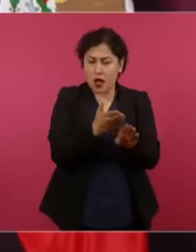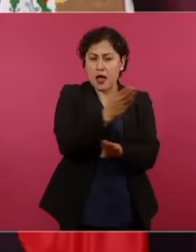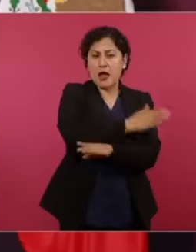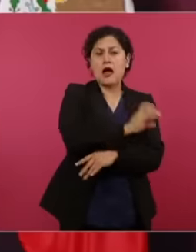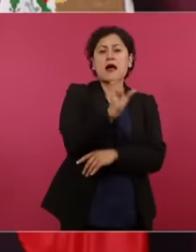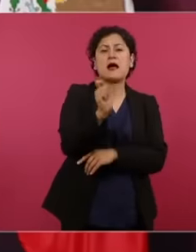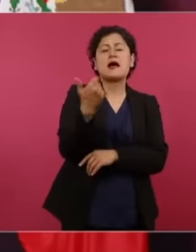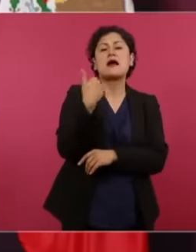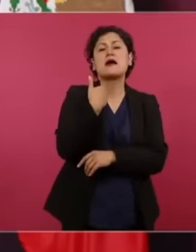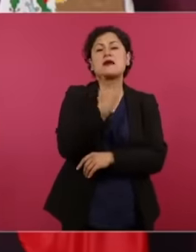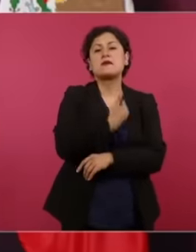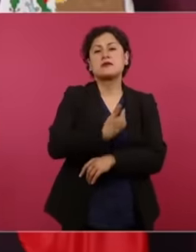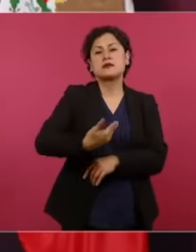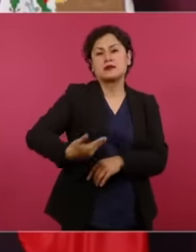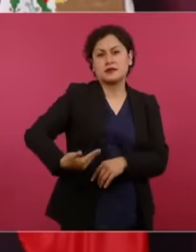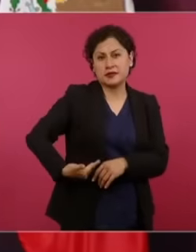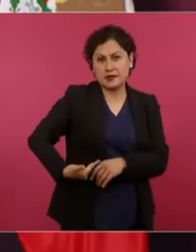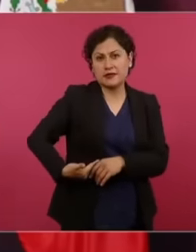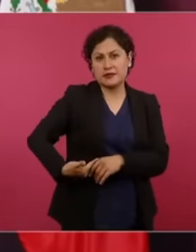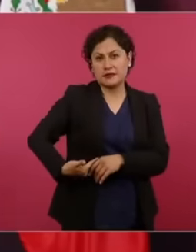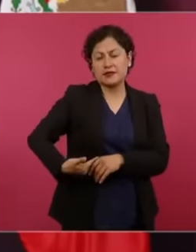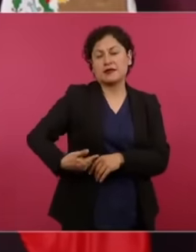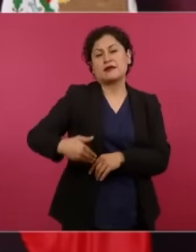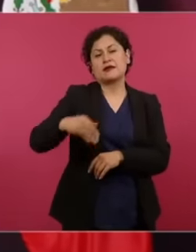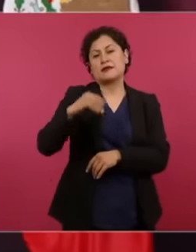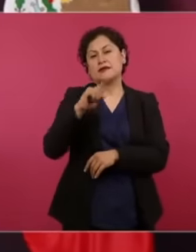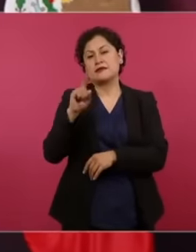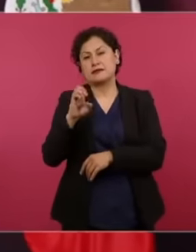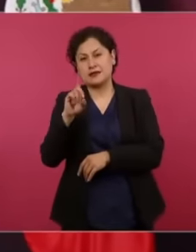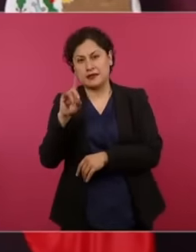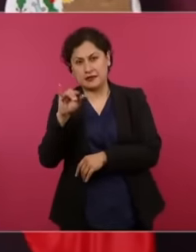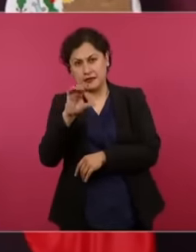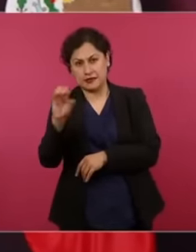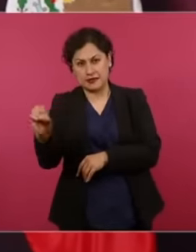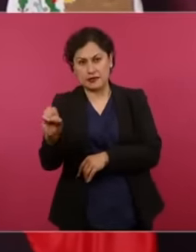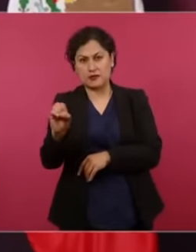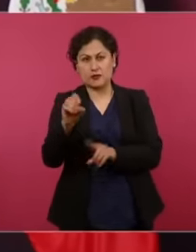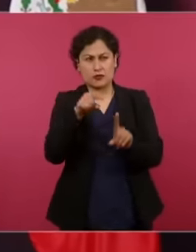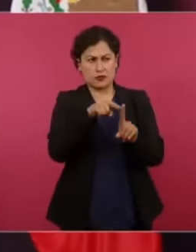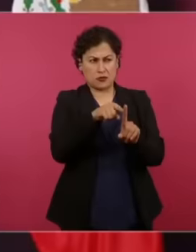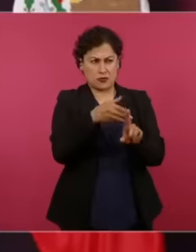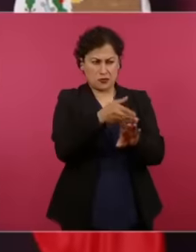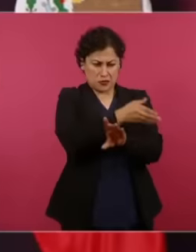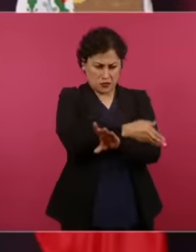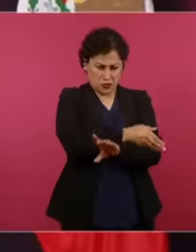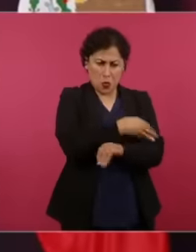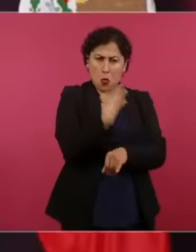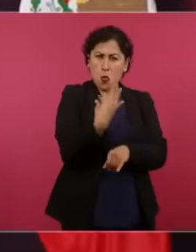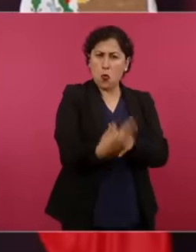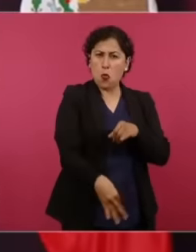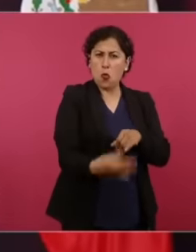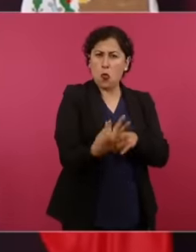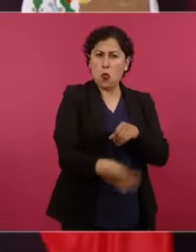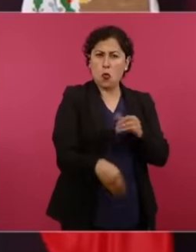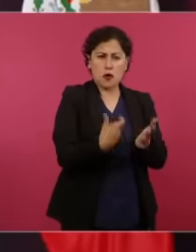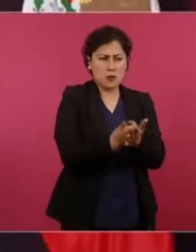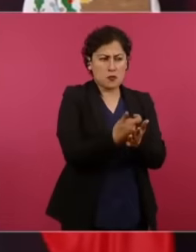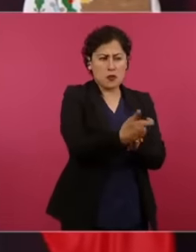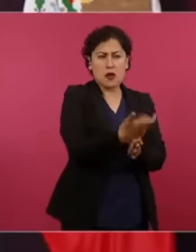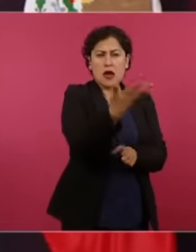, if his last salary was 10,000 pesos, be going to receive 3,000 pesos in